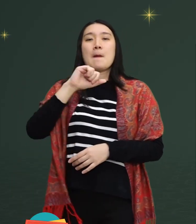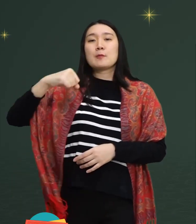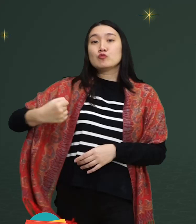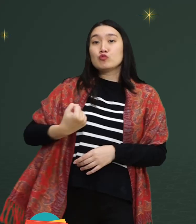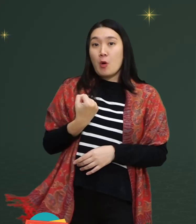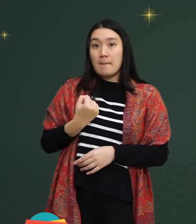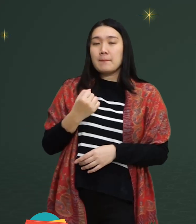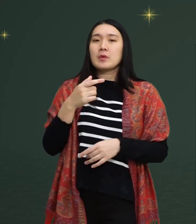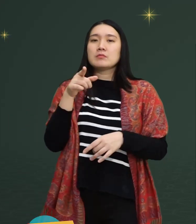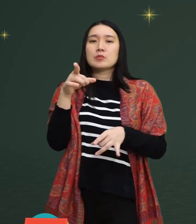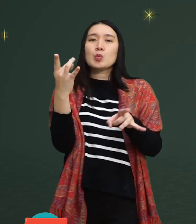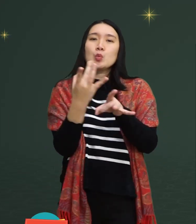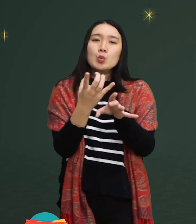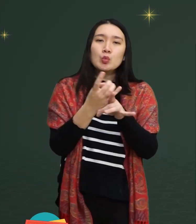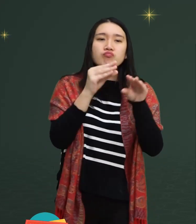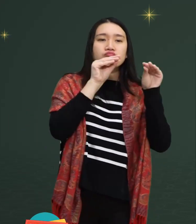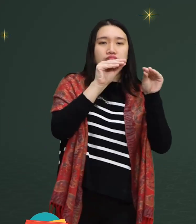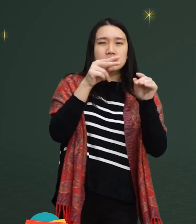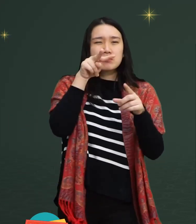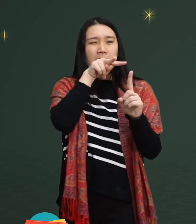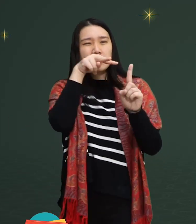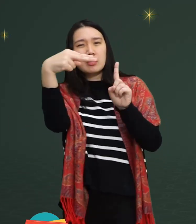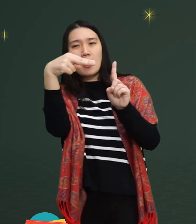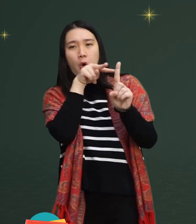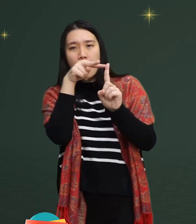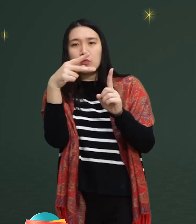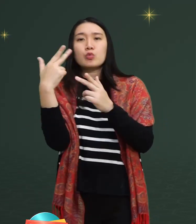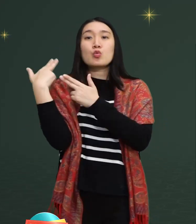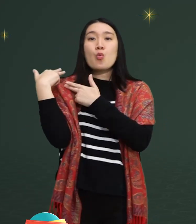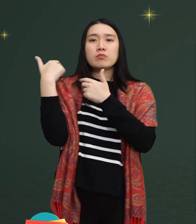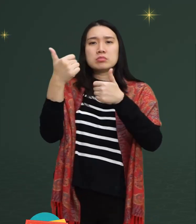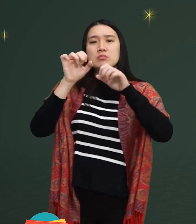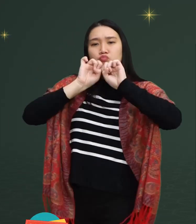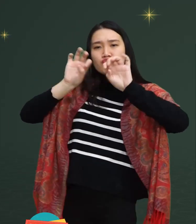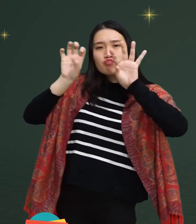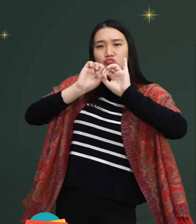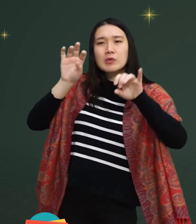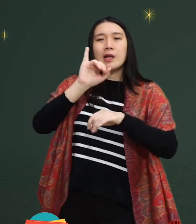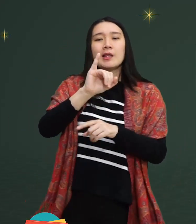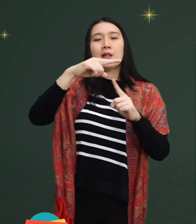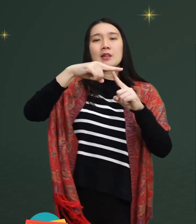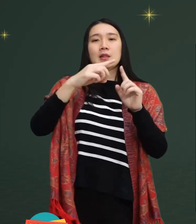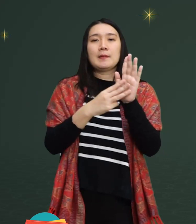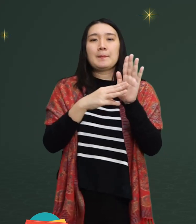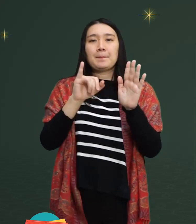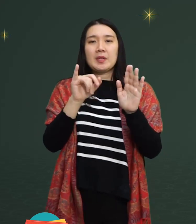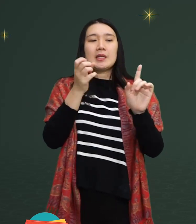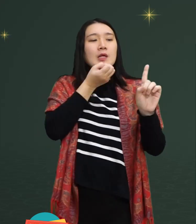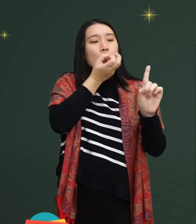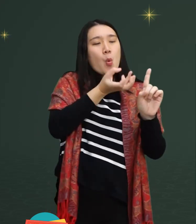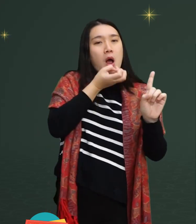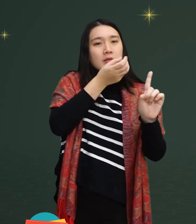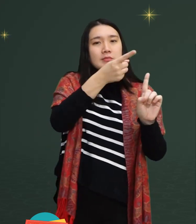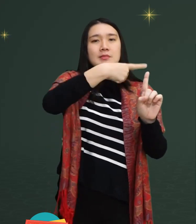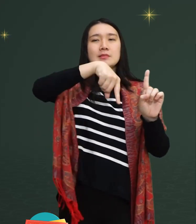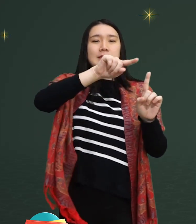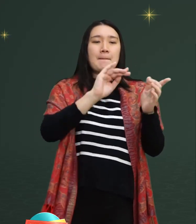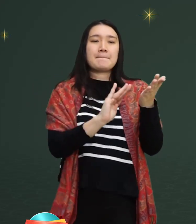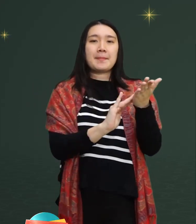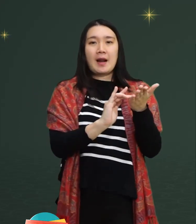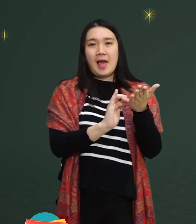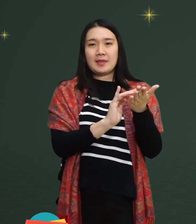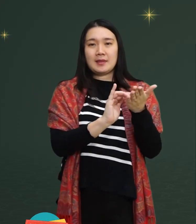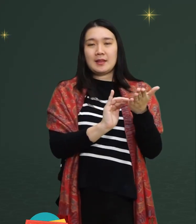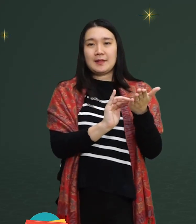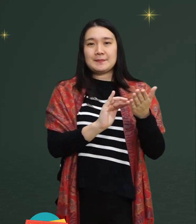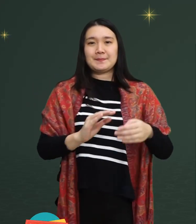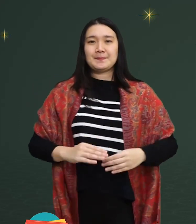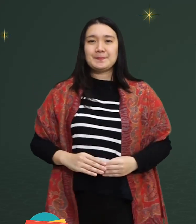Her husband is also a mentor and on-duty teacher as a public relations officer at ITMI who teaches braille.